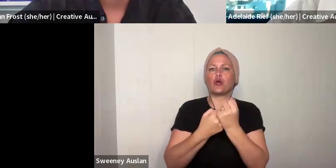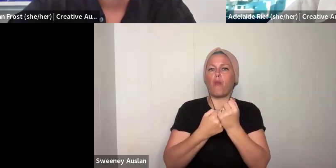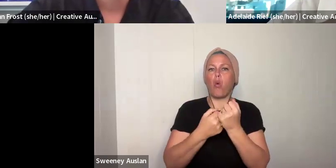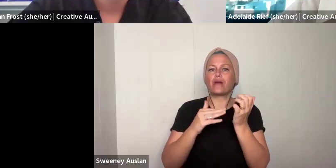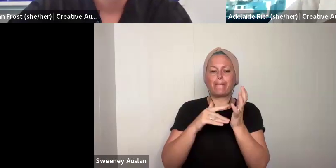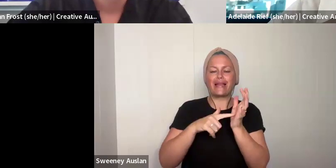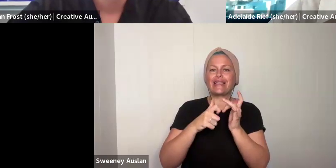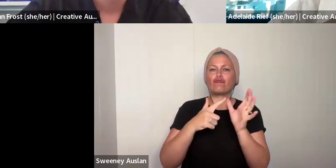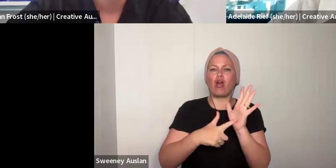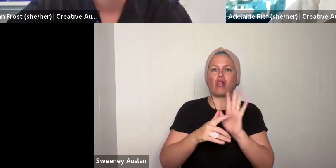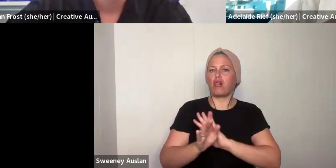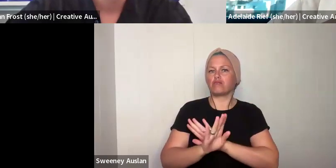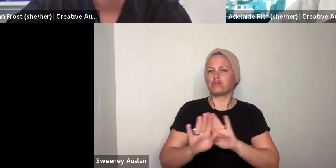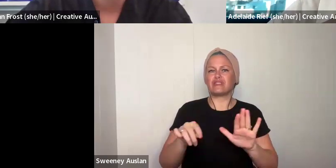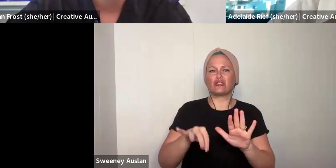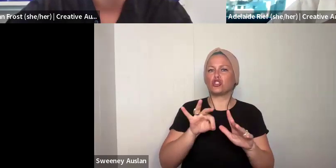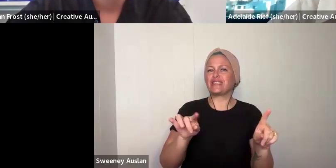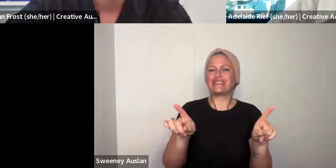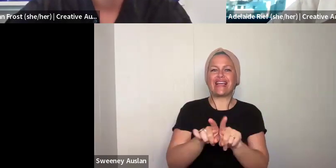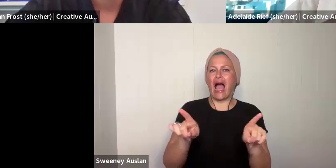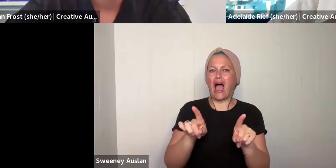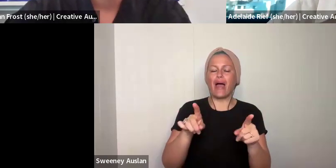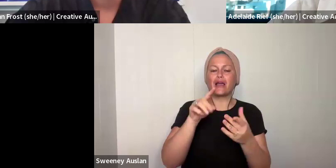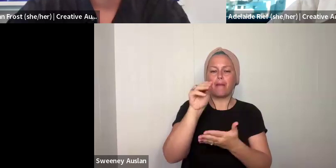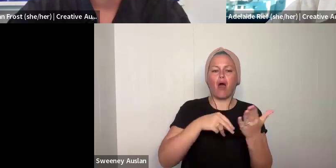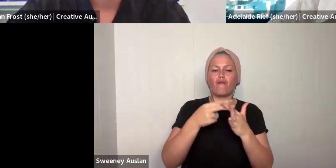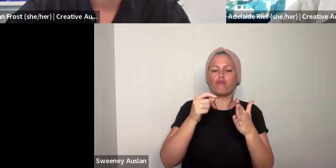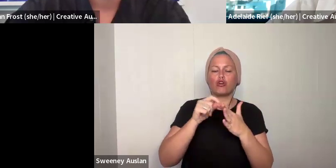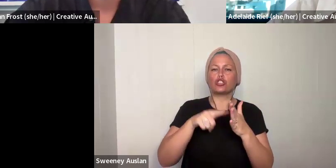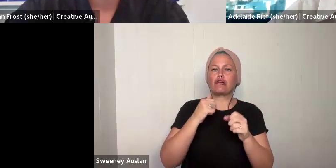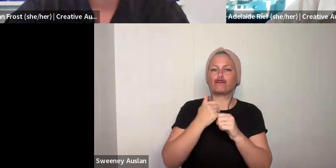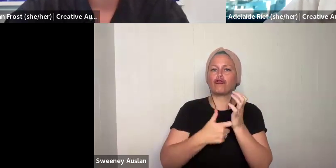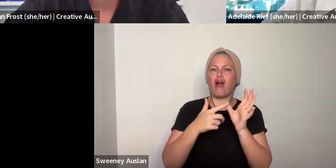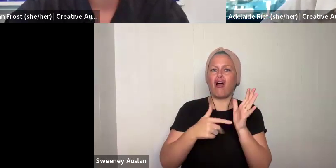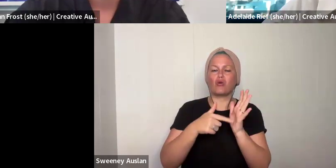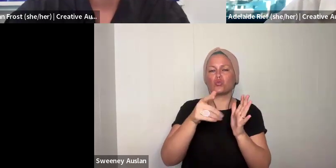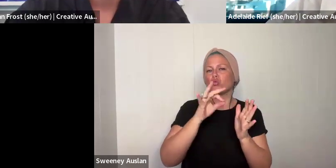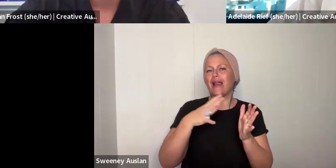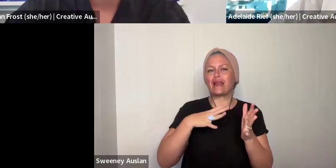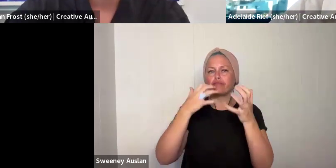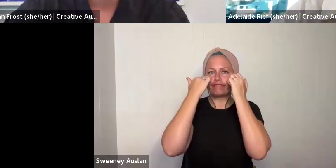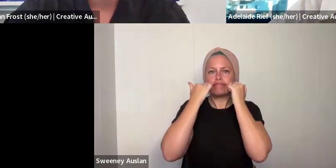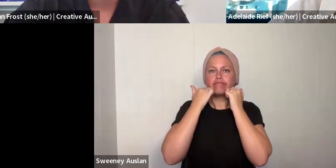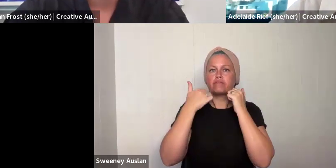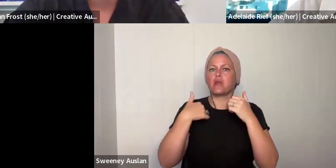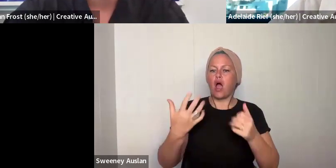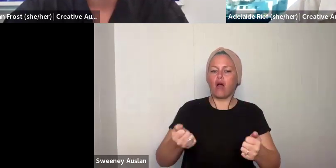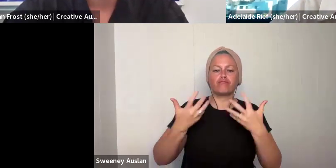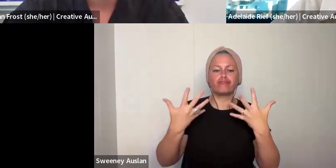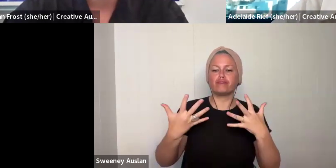want to talk about the project that you have worked on. within organisations so feel free to mention that in your two-page